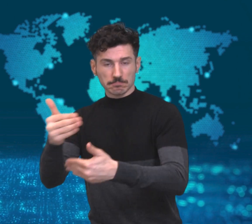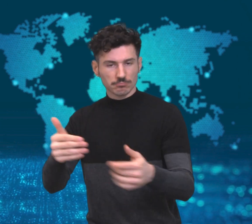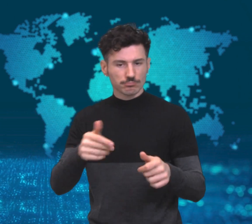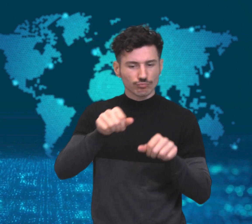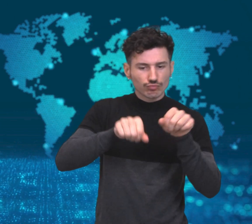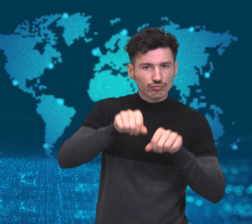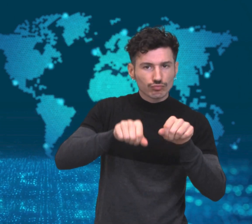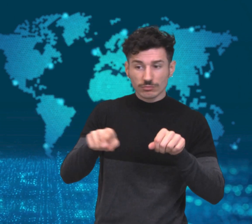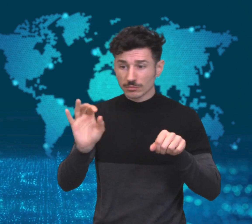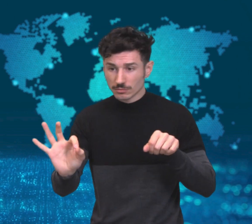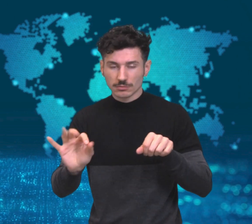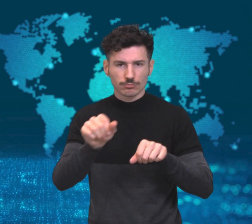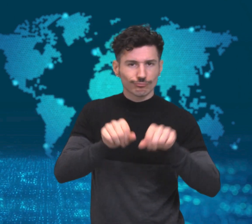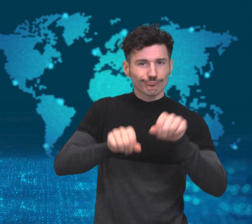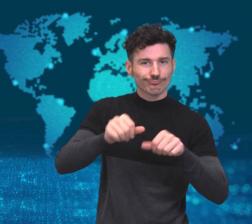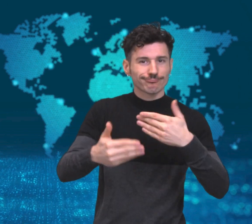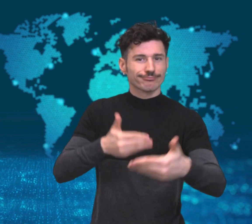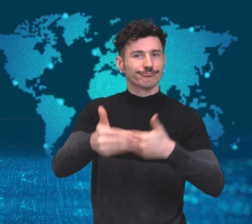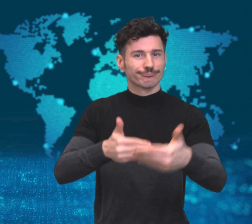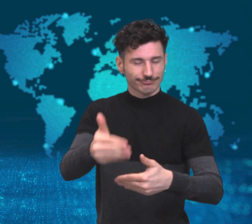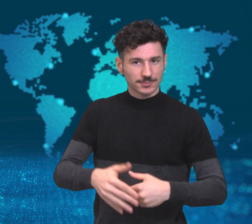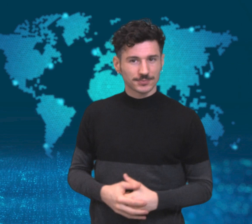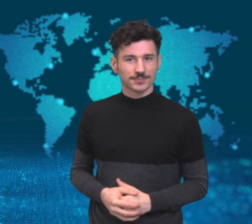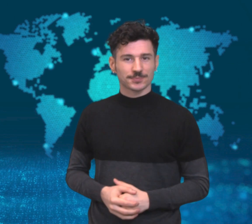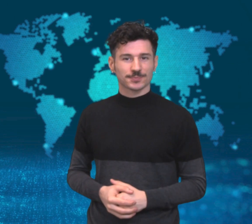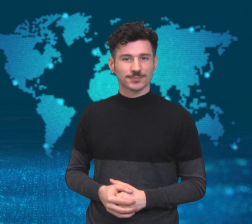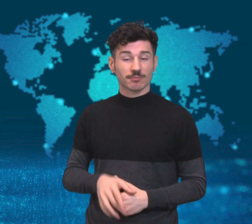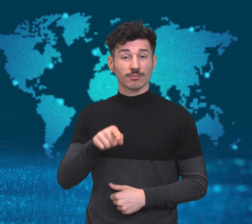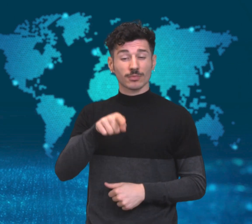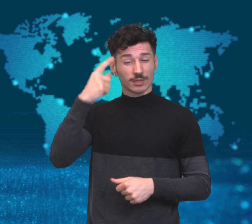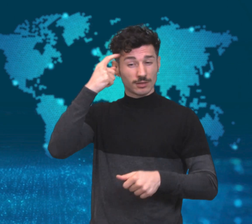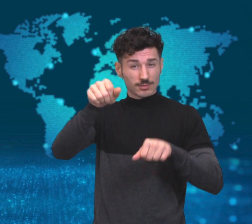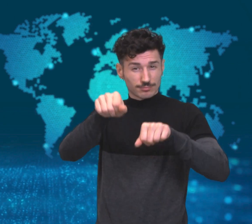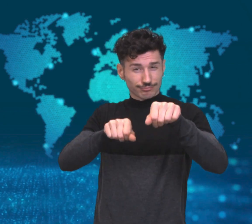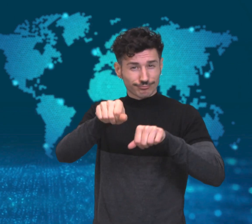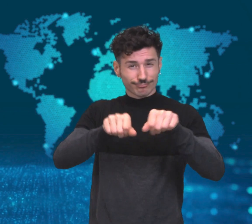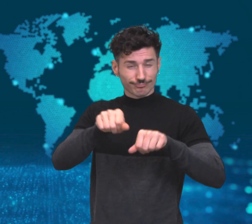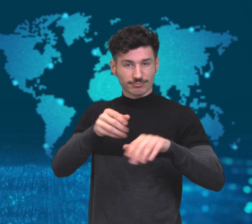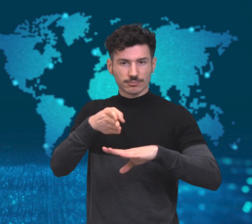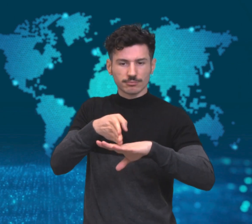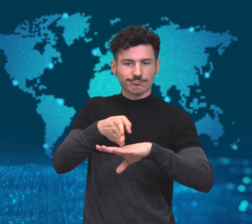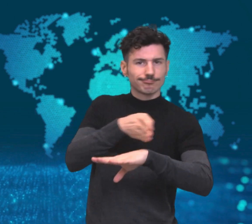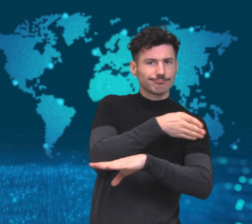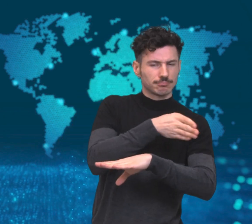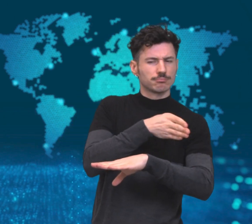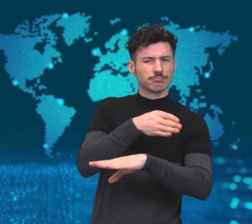Prior to the surgery, her brain was carefully mapped.